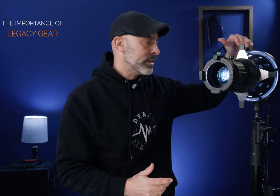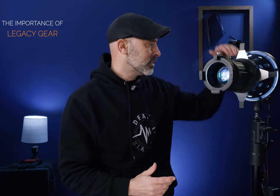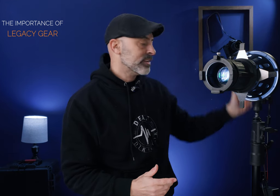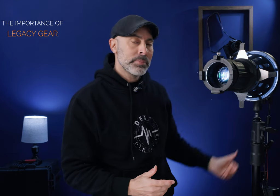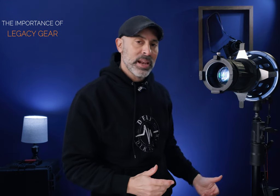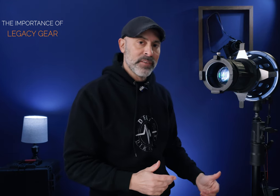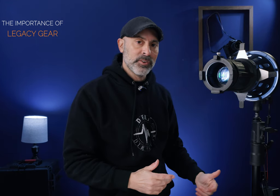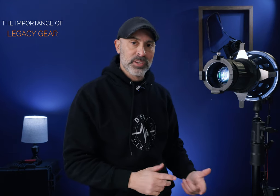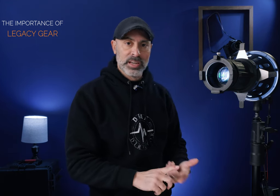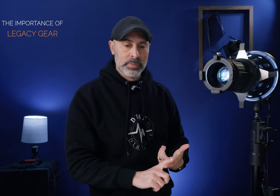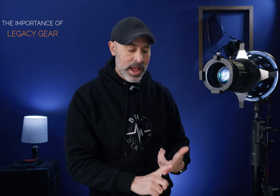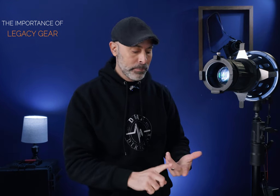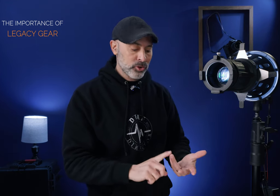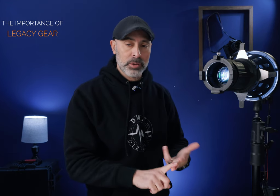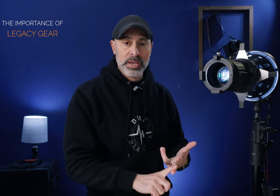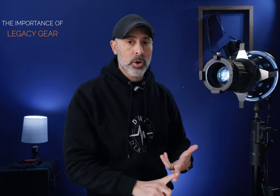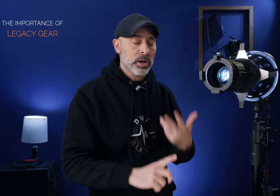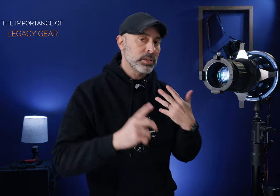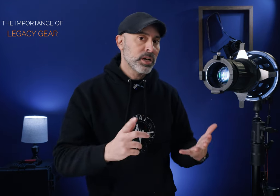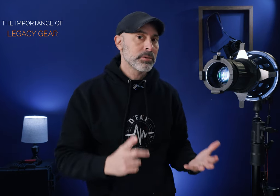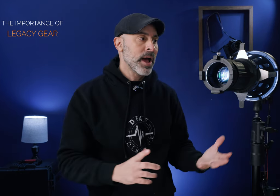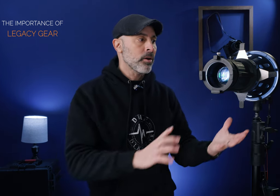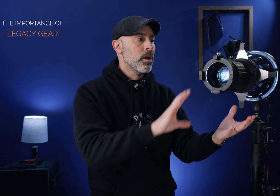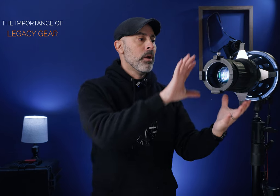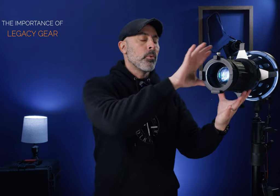it doesn't have to be an iFootage light it can be an Aputure it can be Godox it doesn't matter but